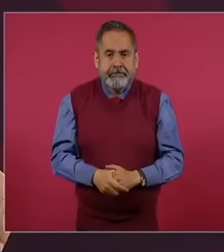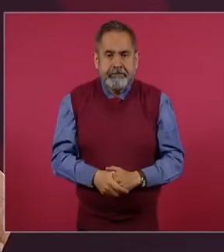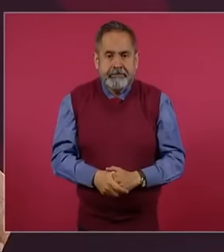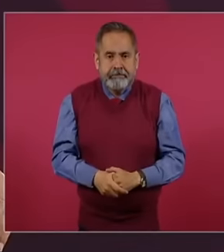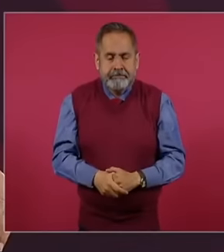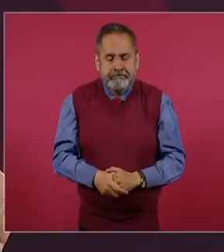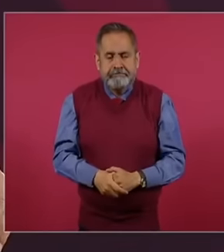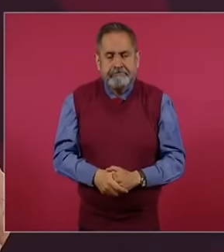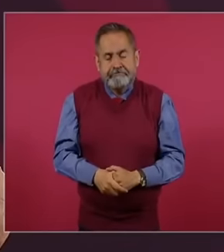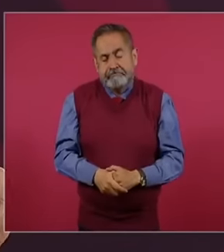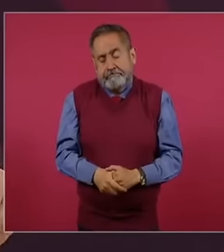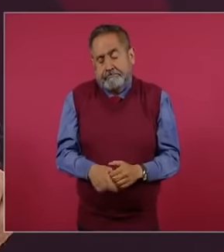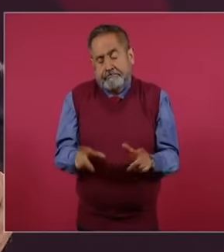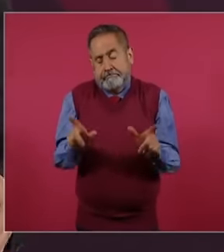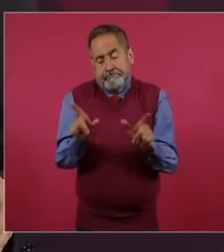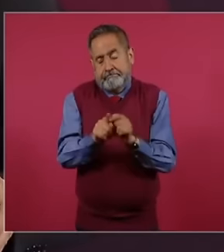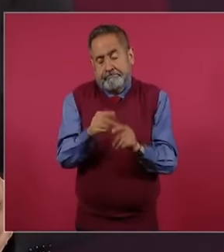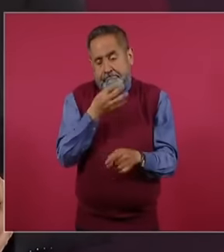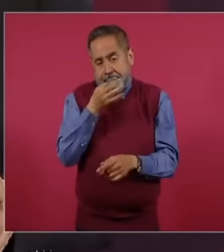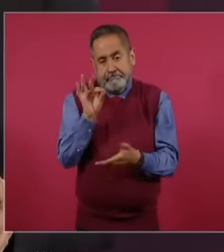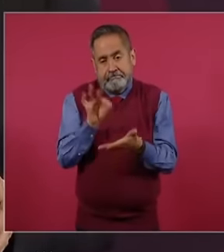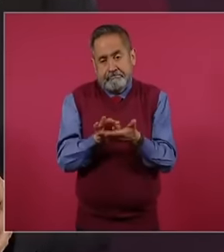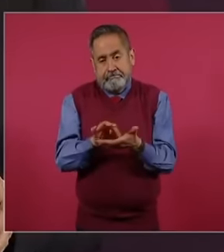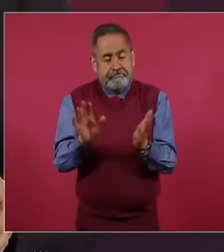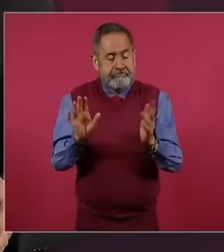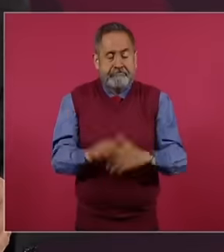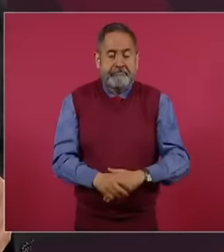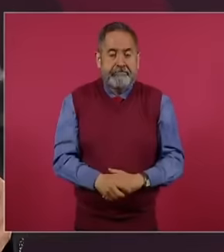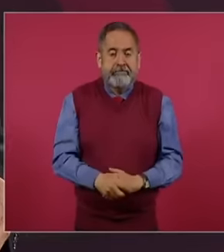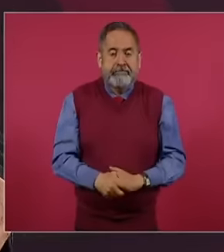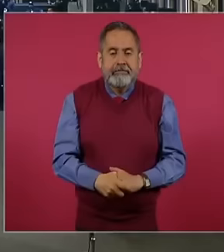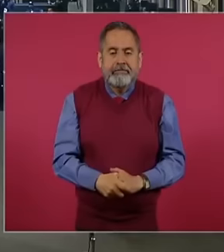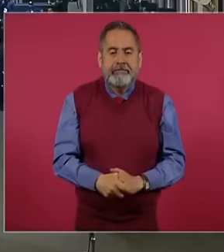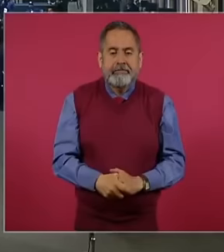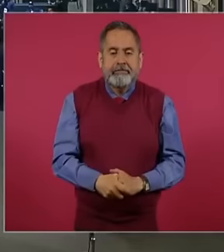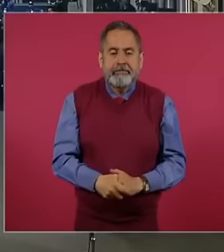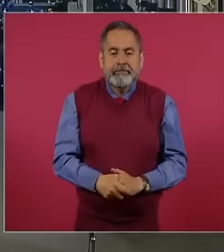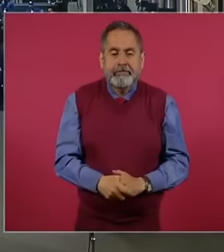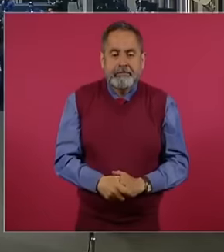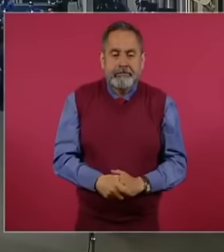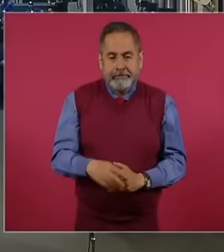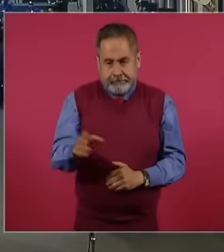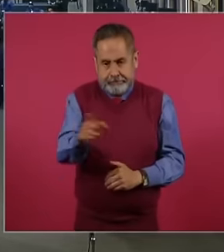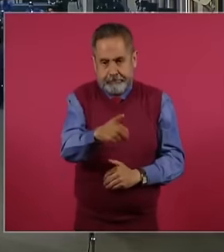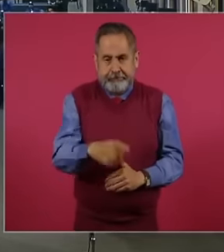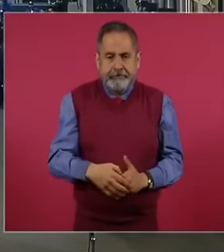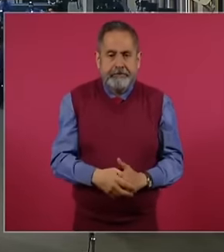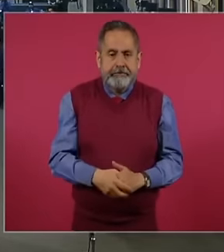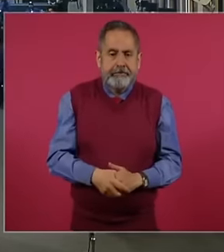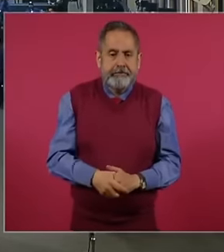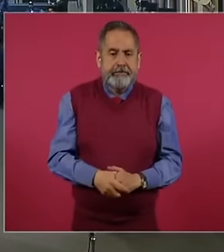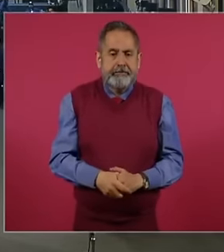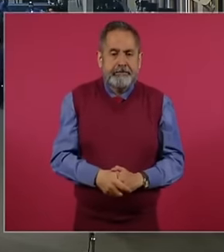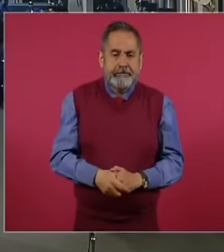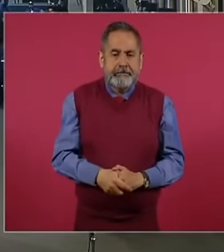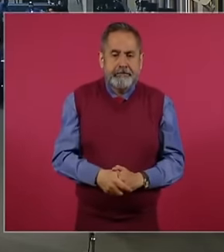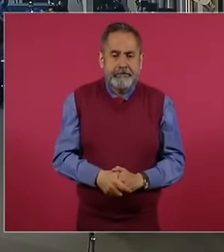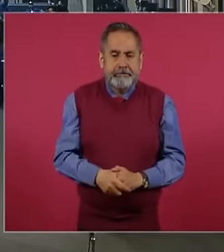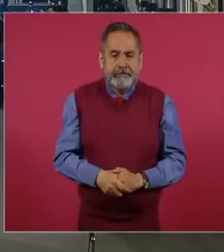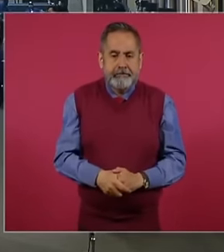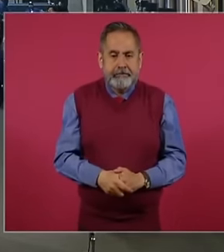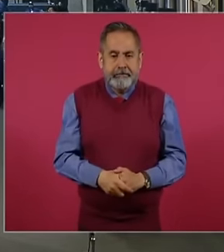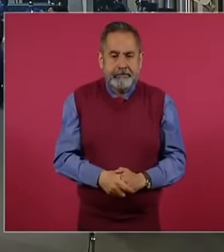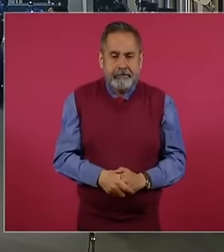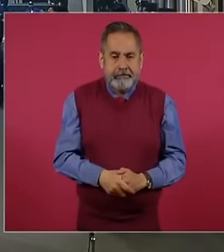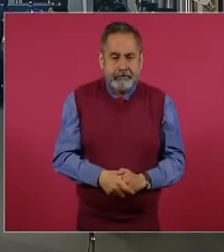comment, let's go here, one and one and then you go